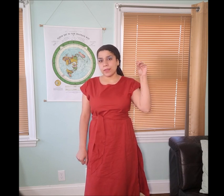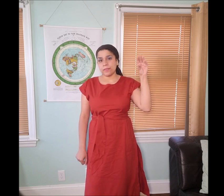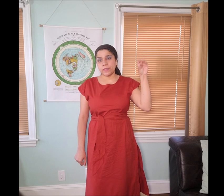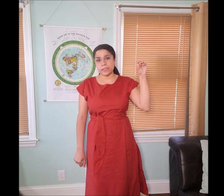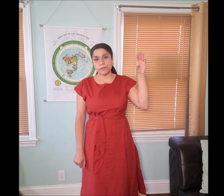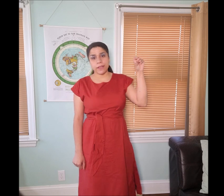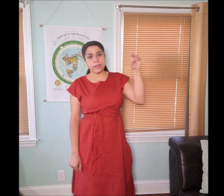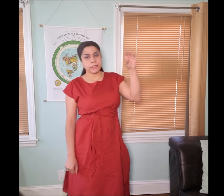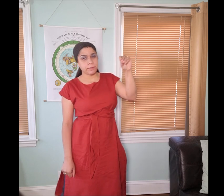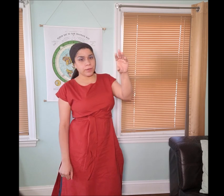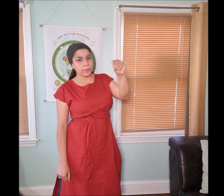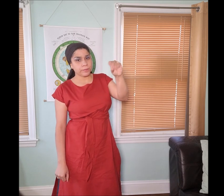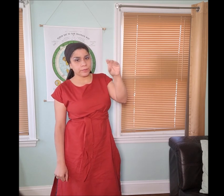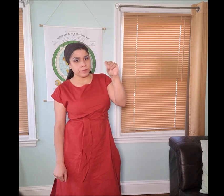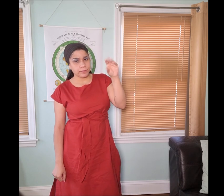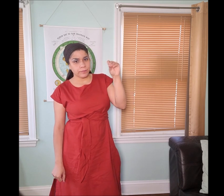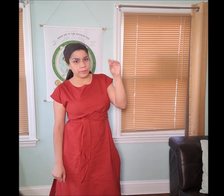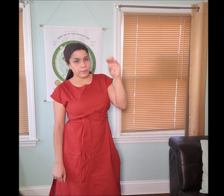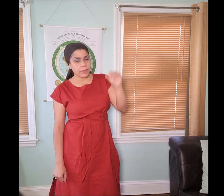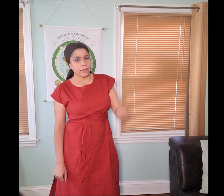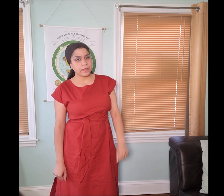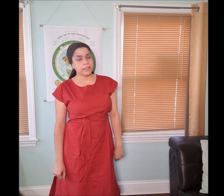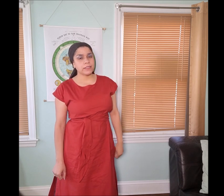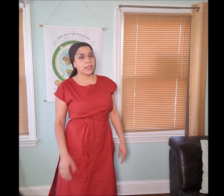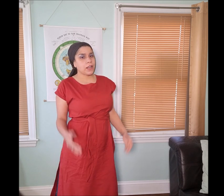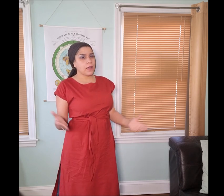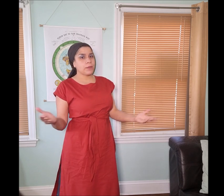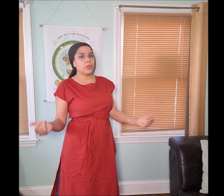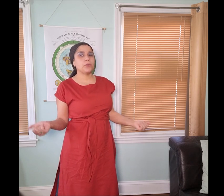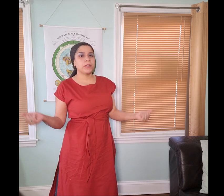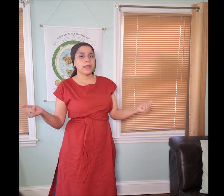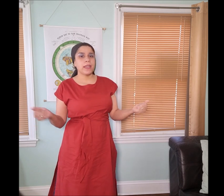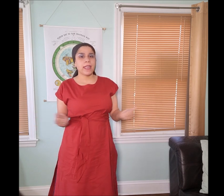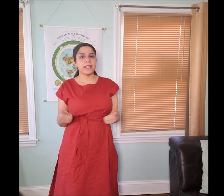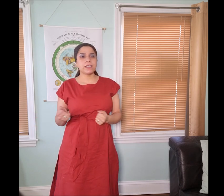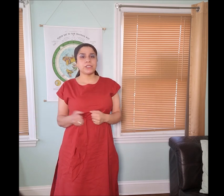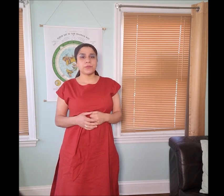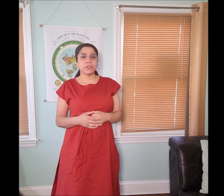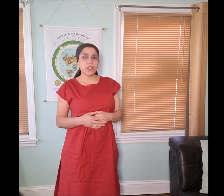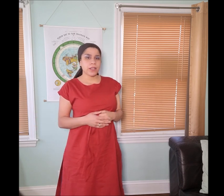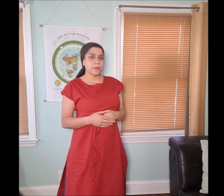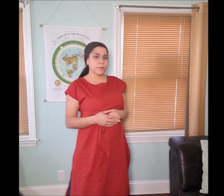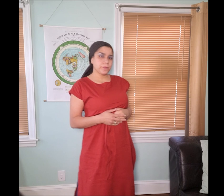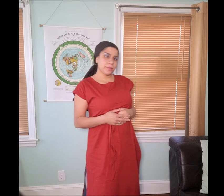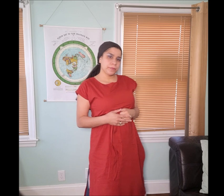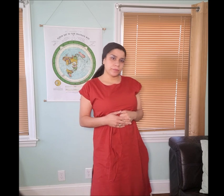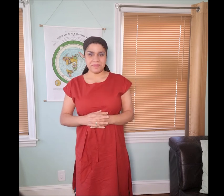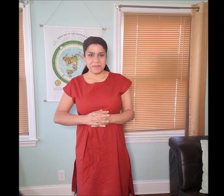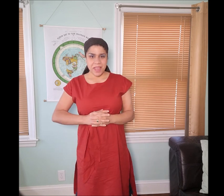This is very typical. This is the common human hand gesture for talking.